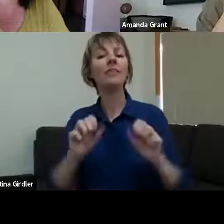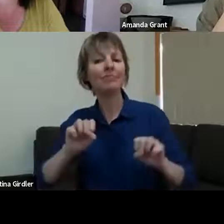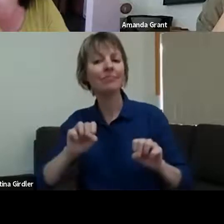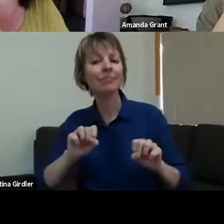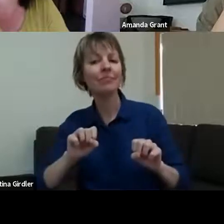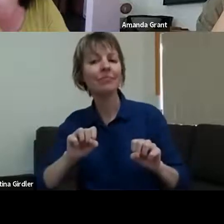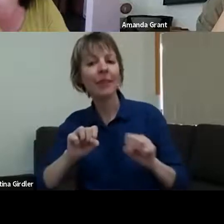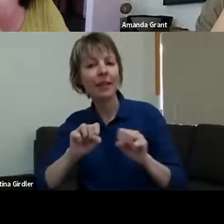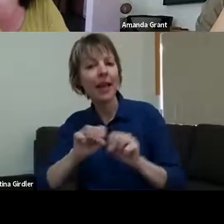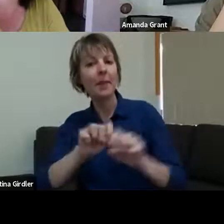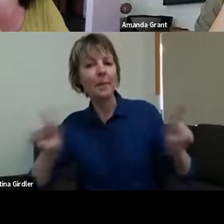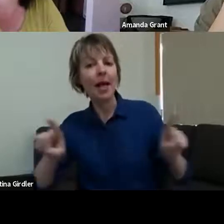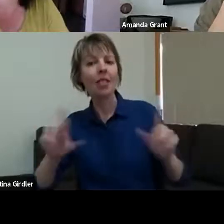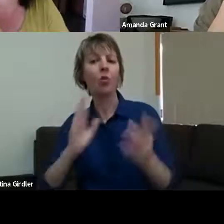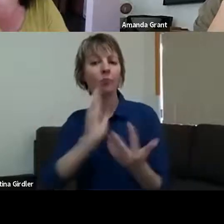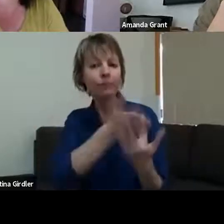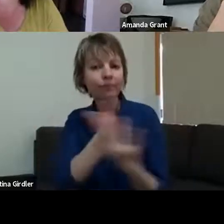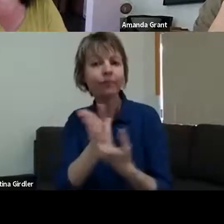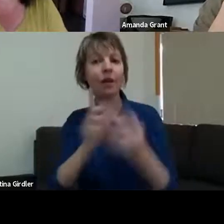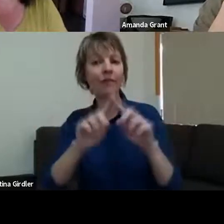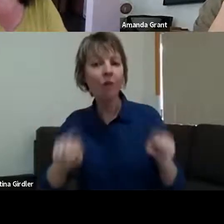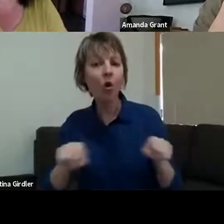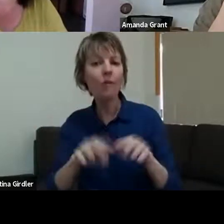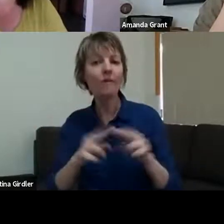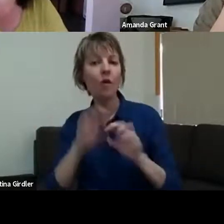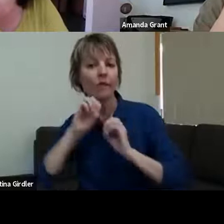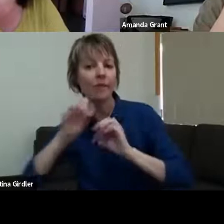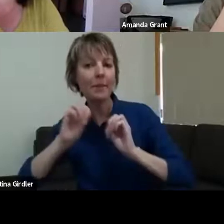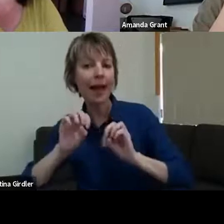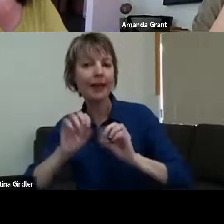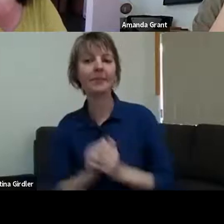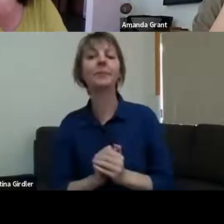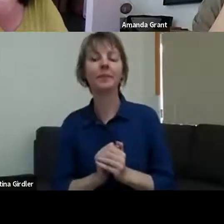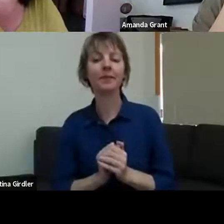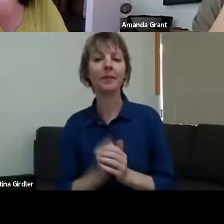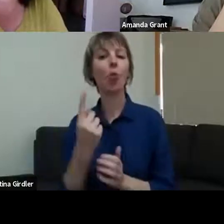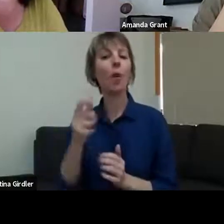one of the tutors who was running a basket-making workshop, she said